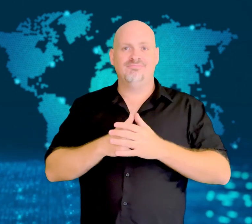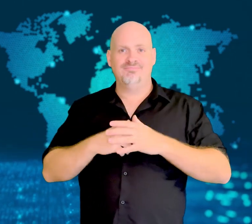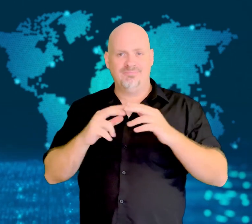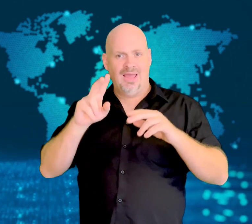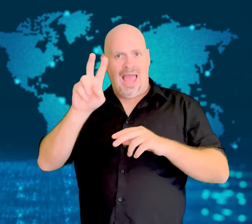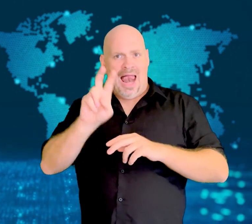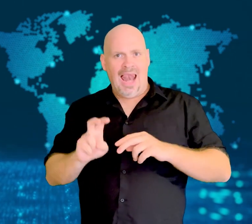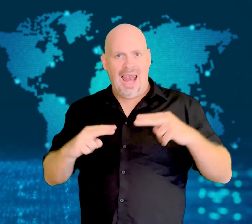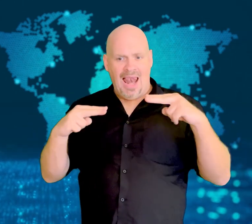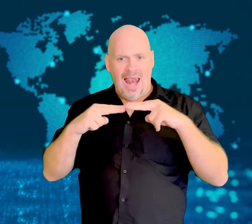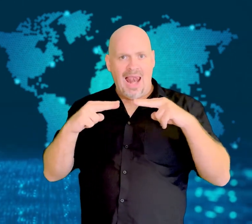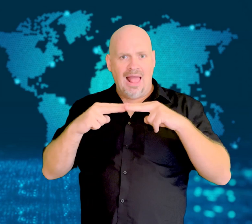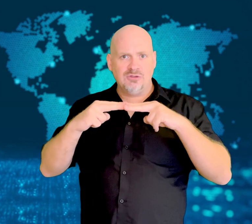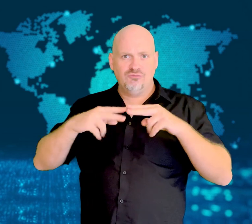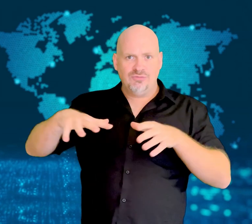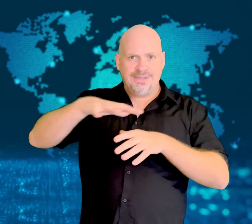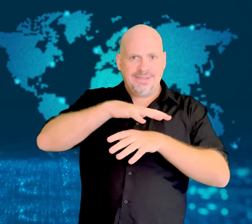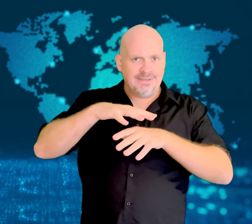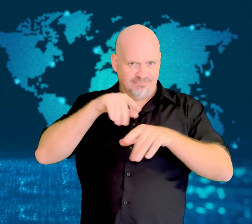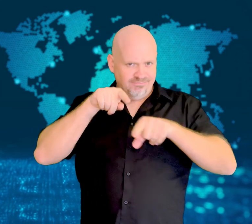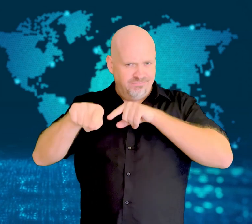and other targets.